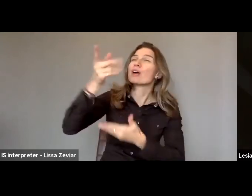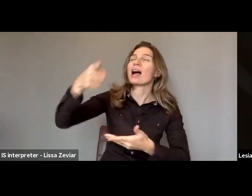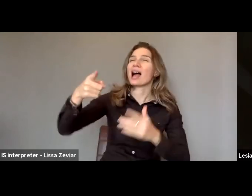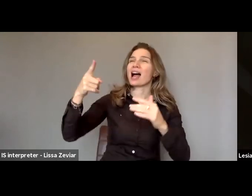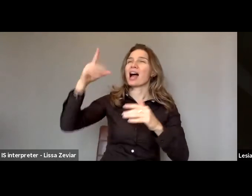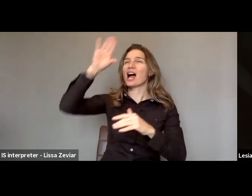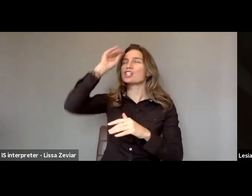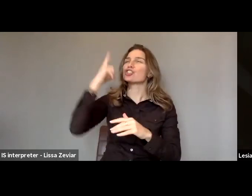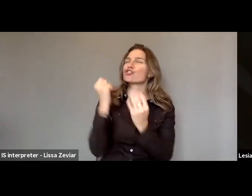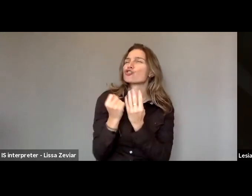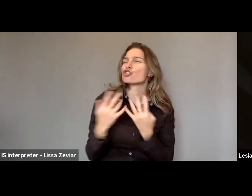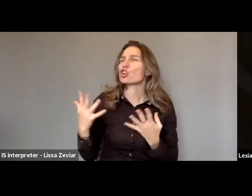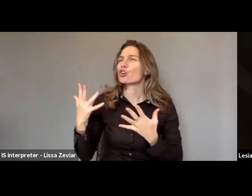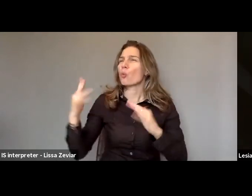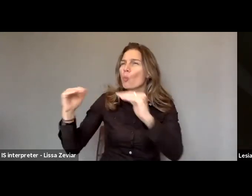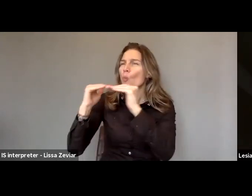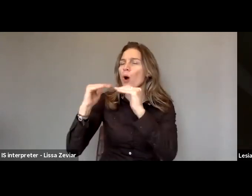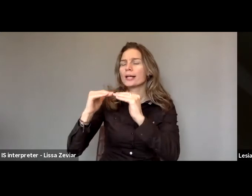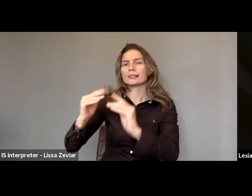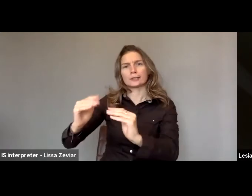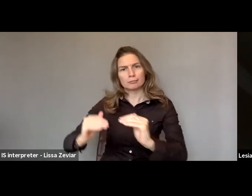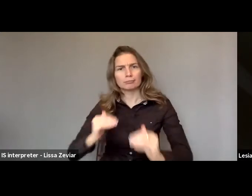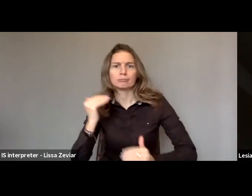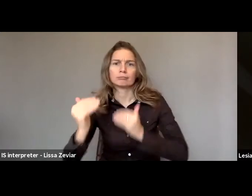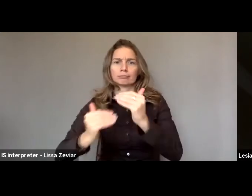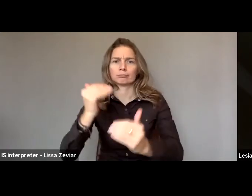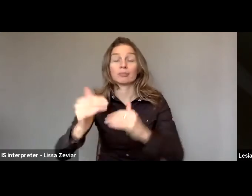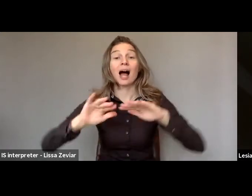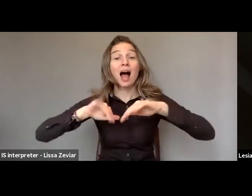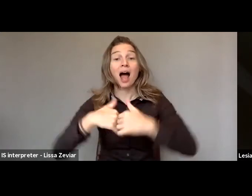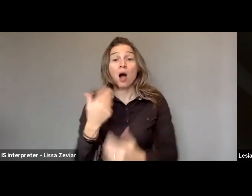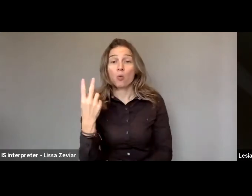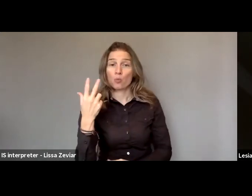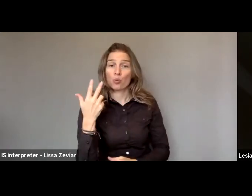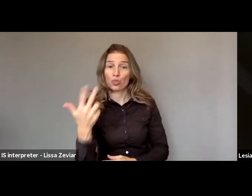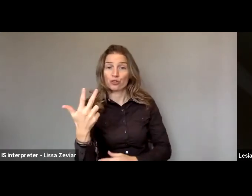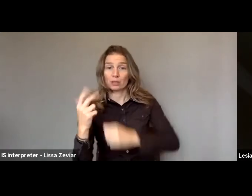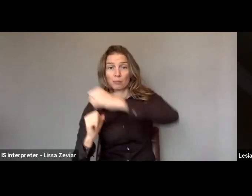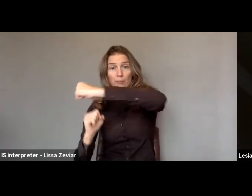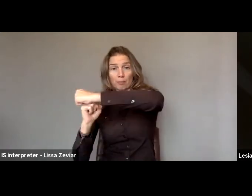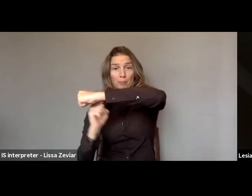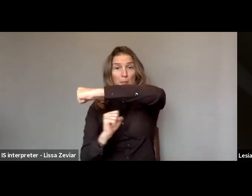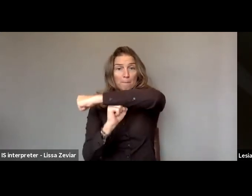This was done under three pillars. And one of the pillars was making sure